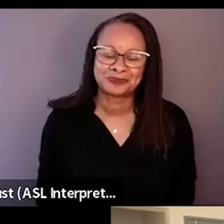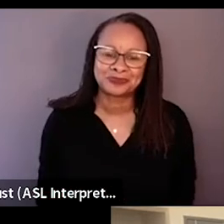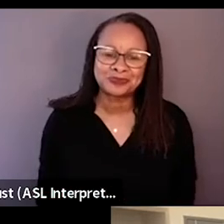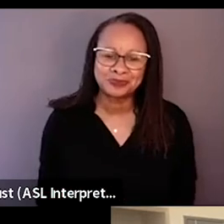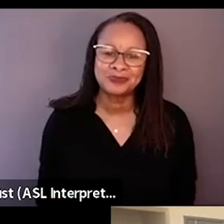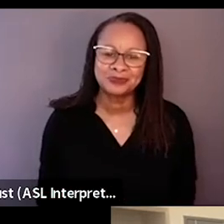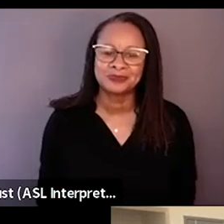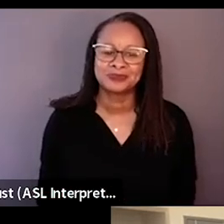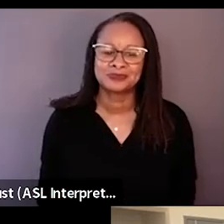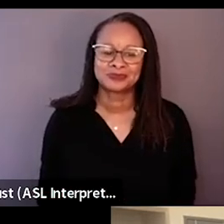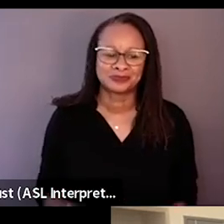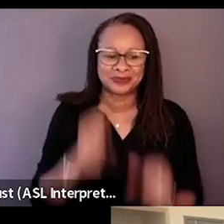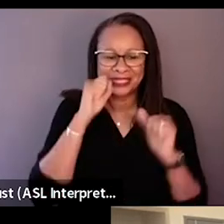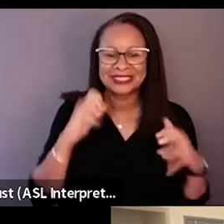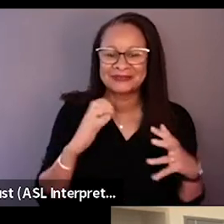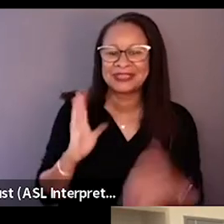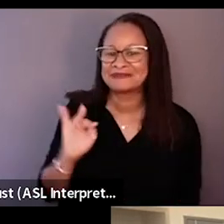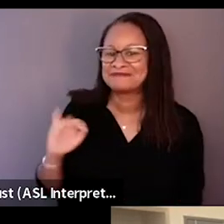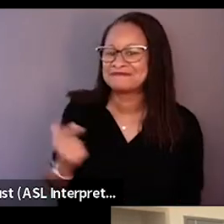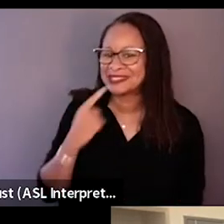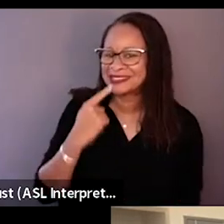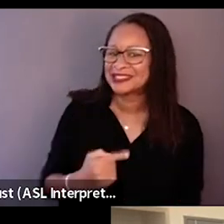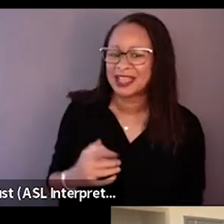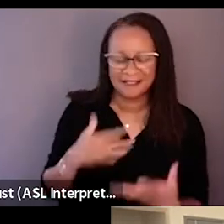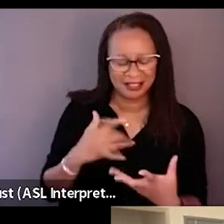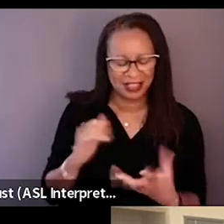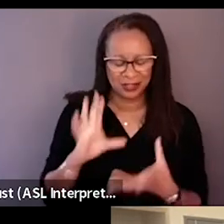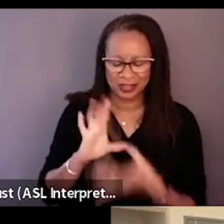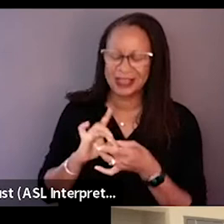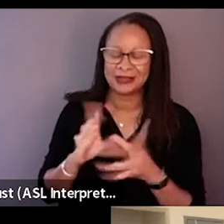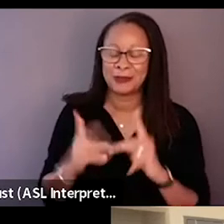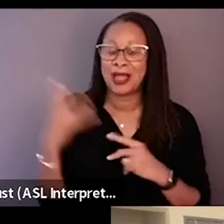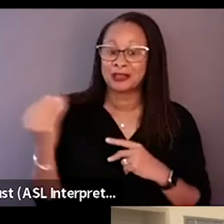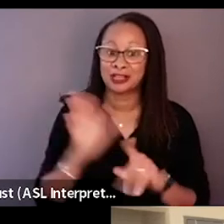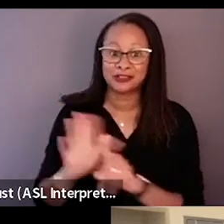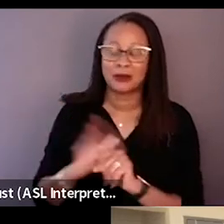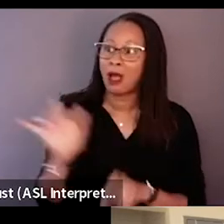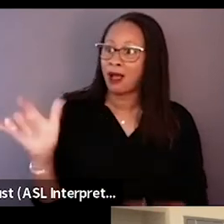Yeah. It's really amazing to feel like you're connected to people outside of yourself that you never thought you would be.